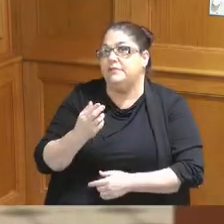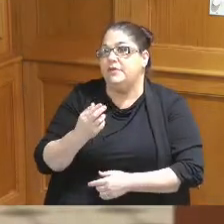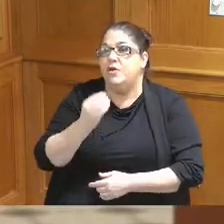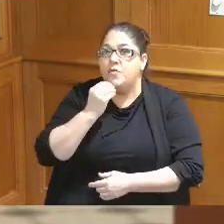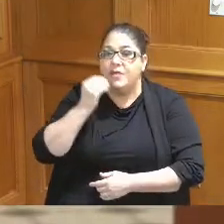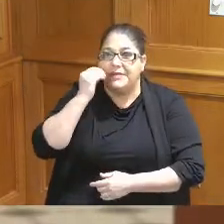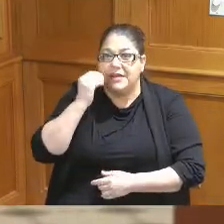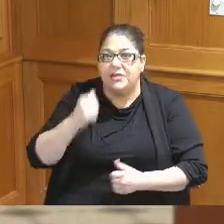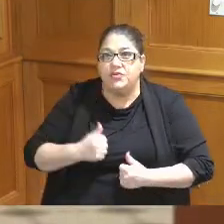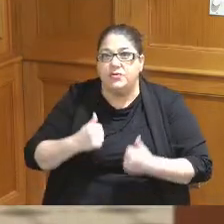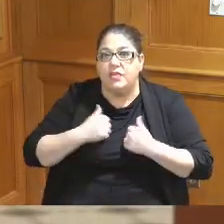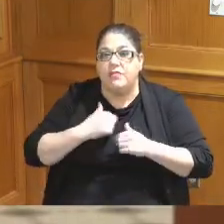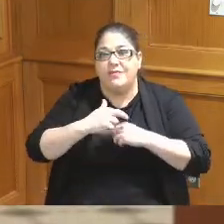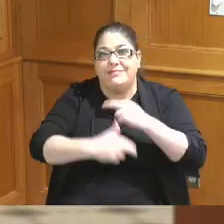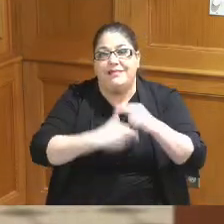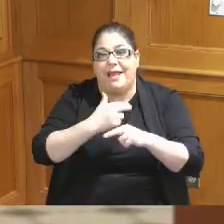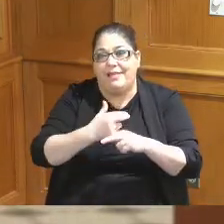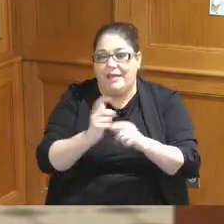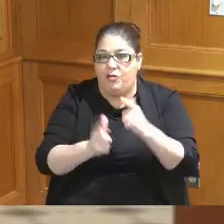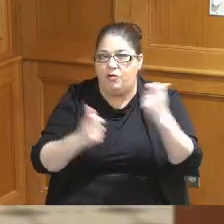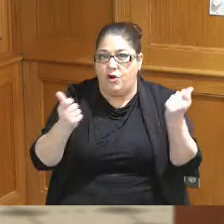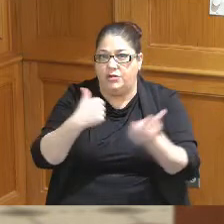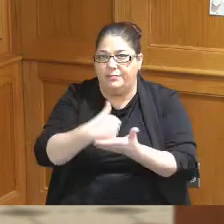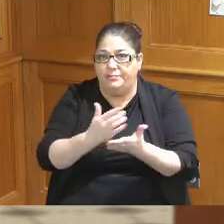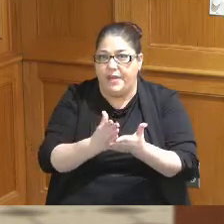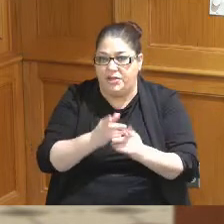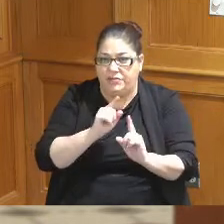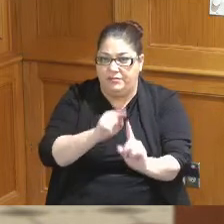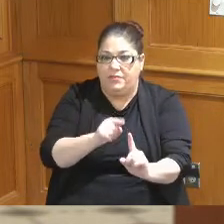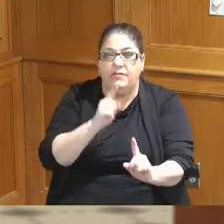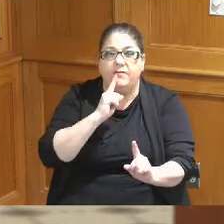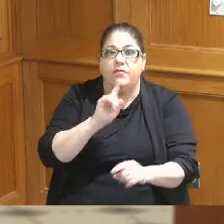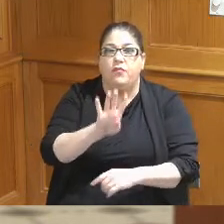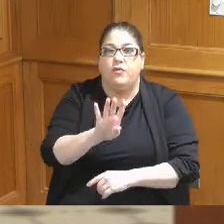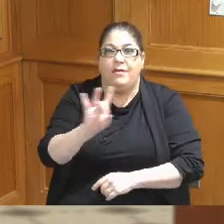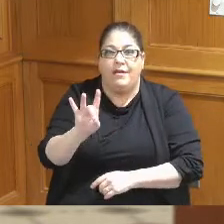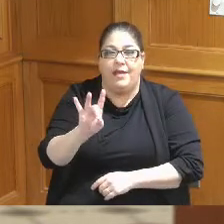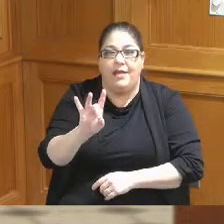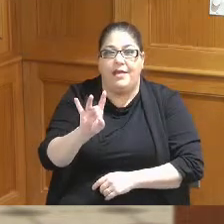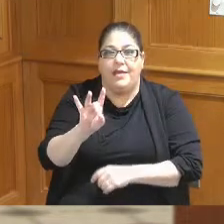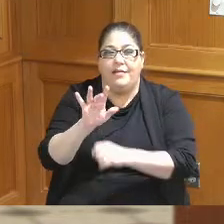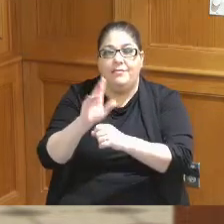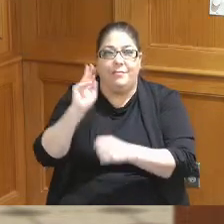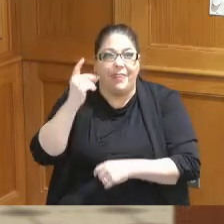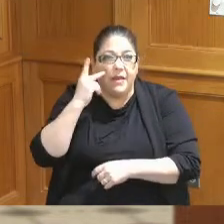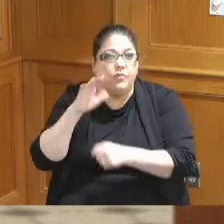incentive which is our largest budget item that is just for those 48 political jurisdictions to